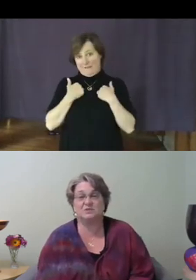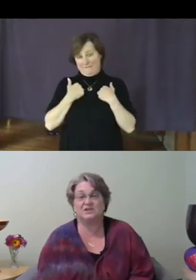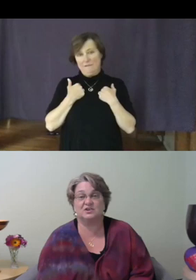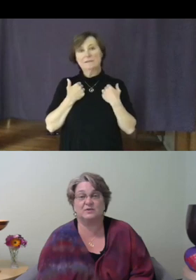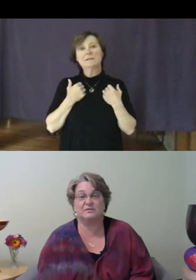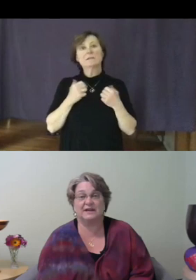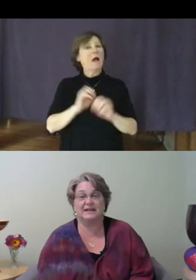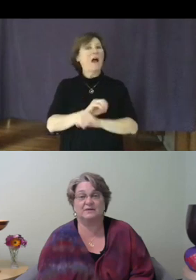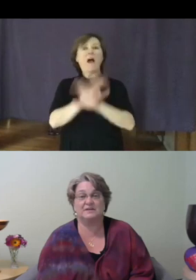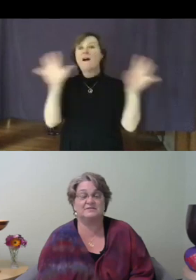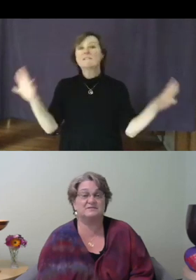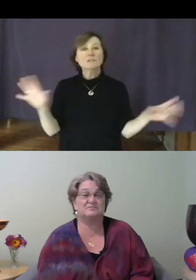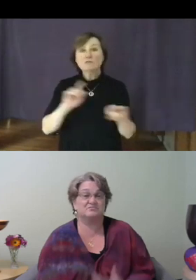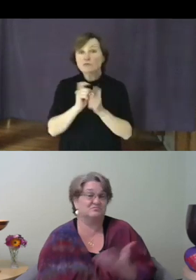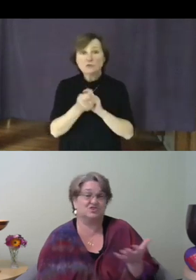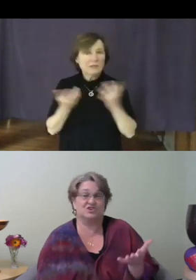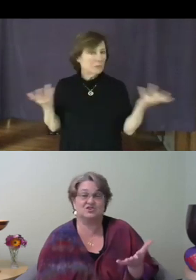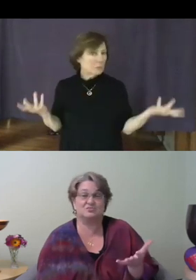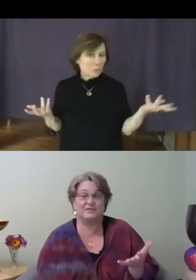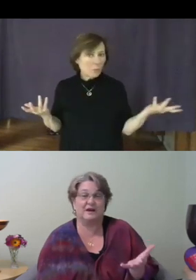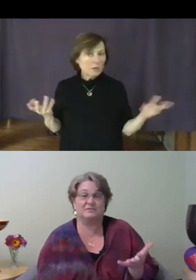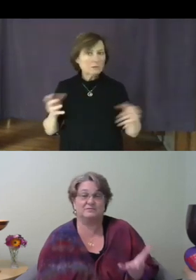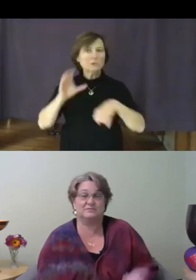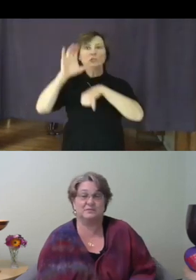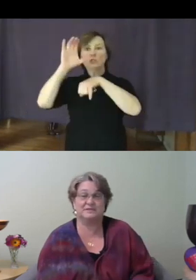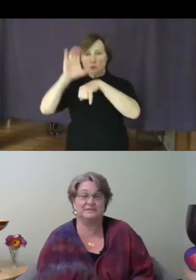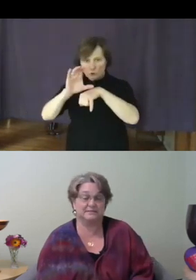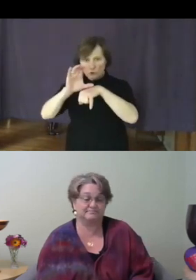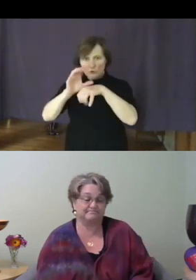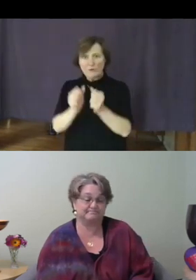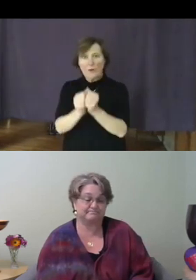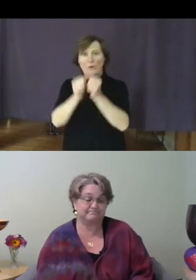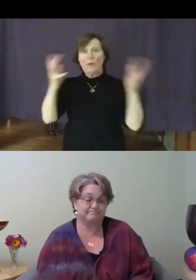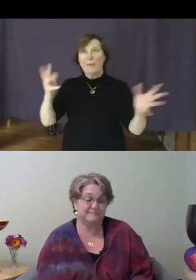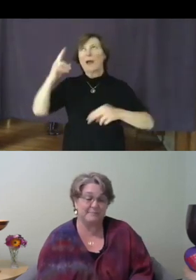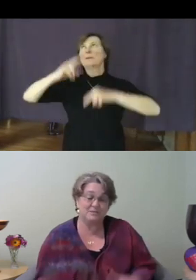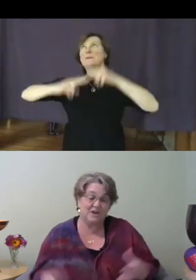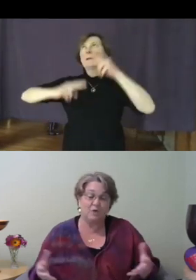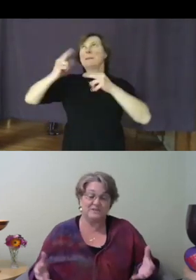undergoing right now is church without the building. I mean, we always knew that